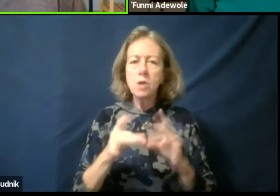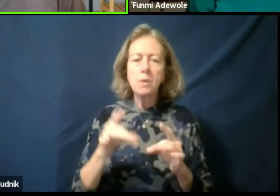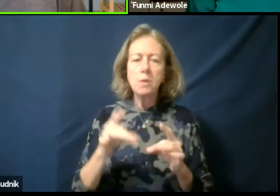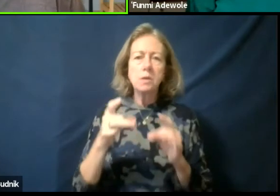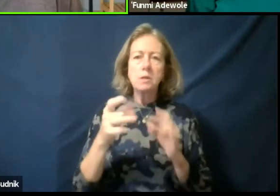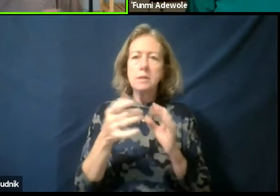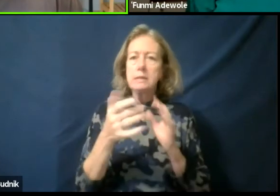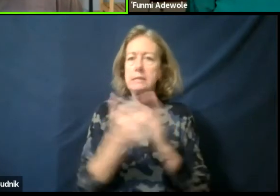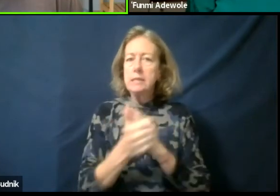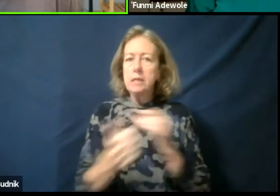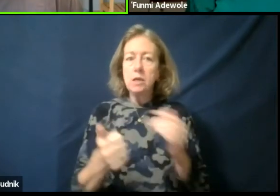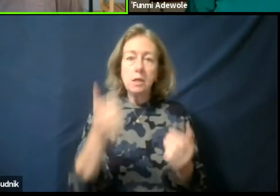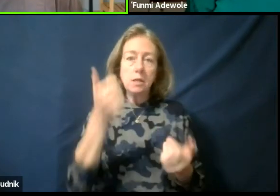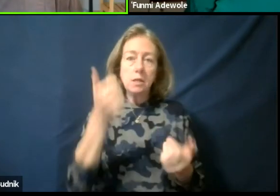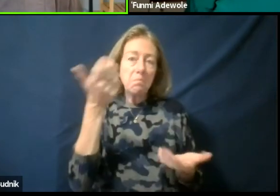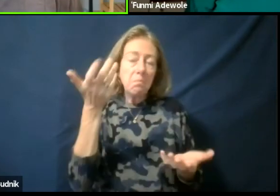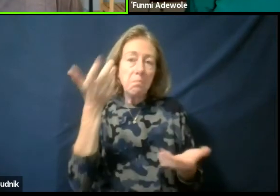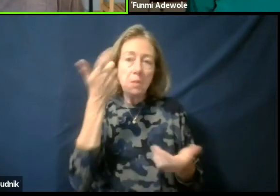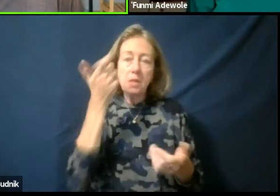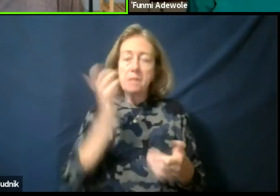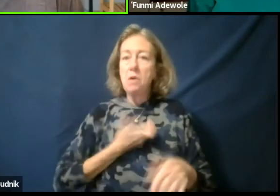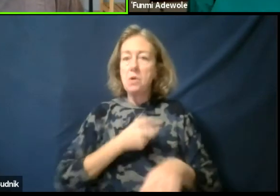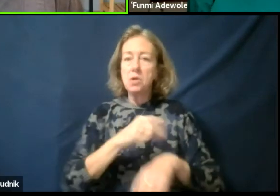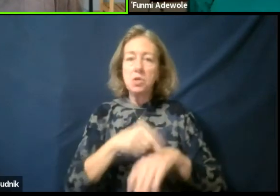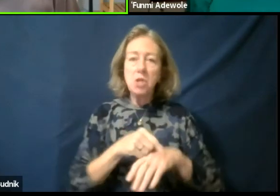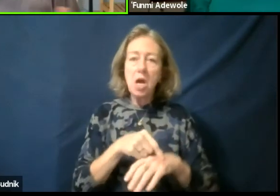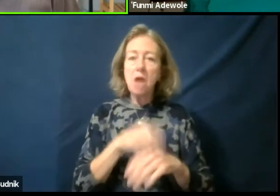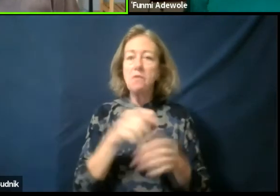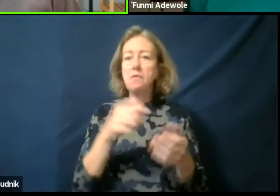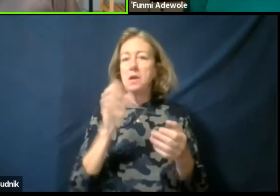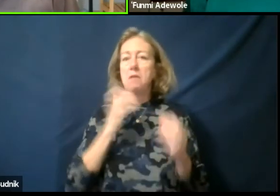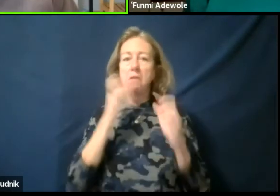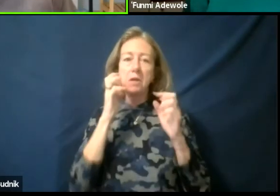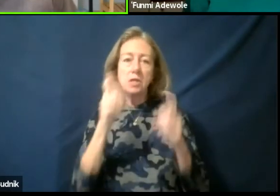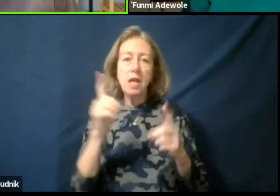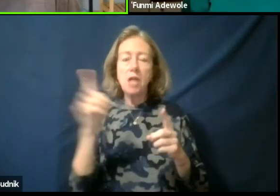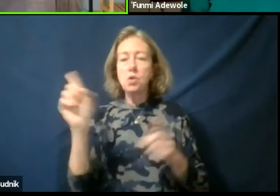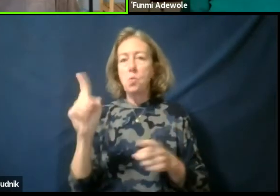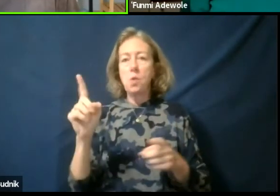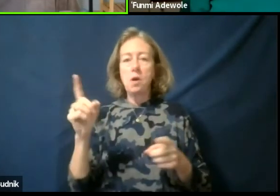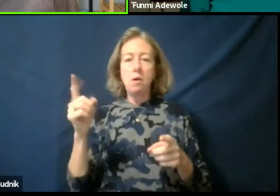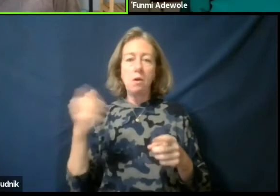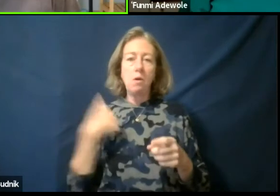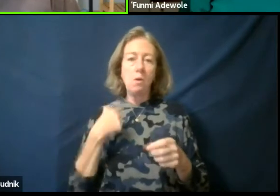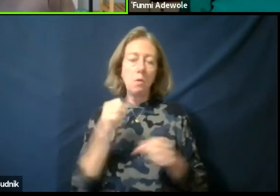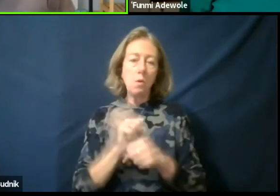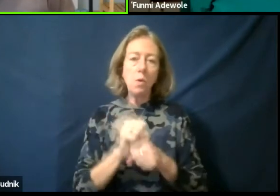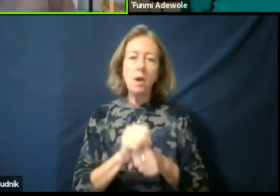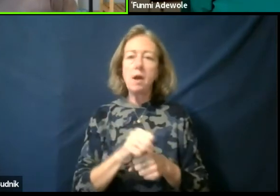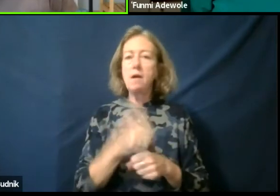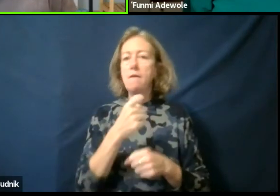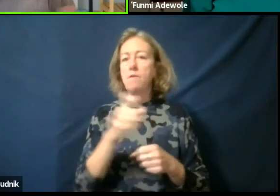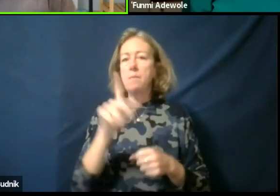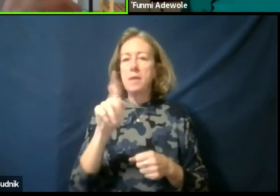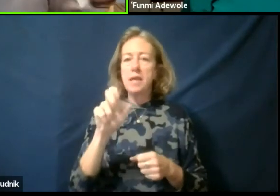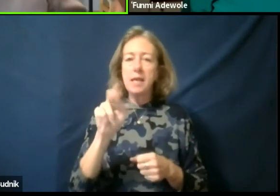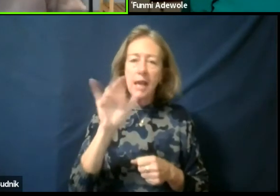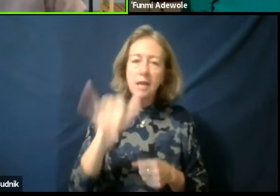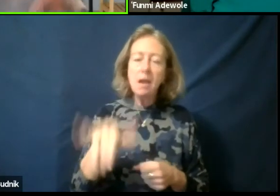or because of our and the kind of work that we are doing. So we have practitioners from Bukina Faso, from Kenya, Egypt, Nigeria,